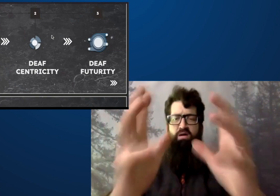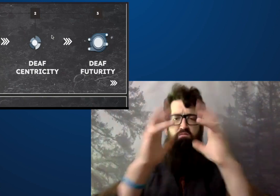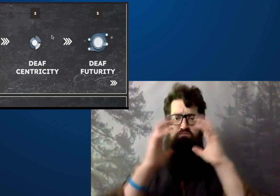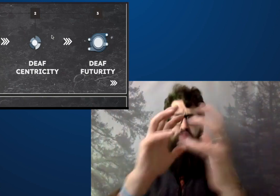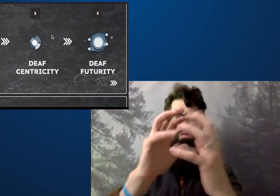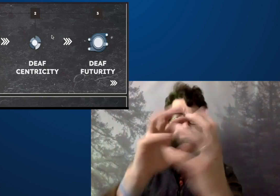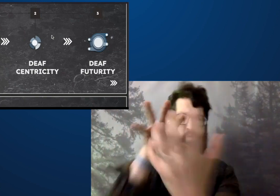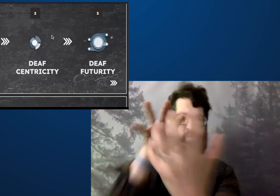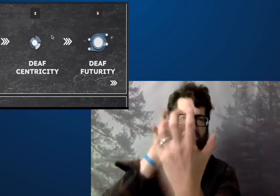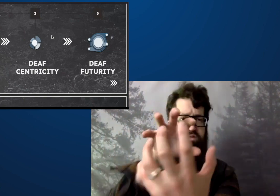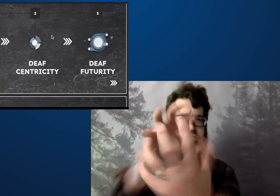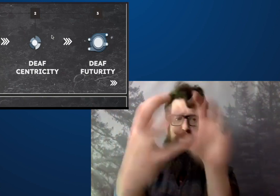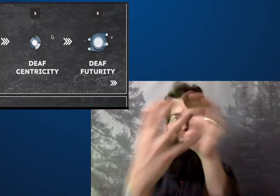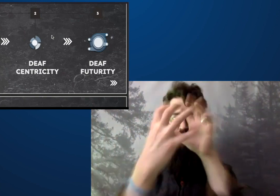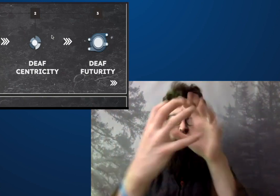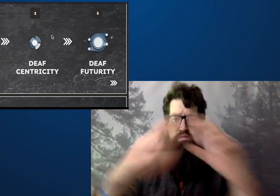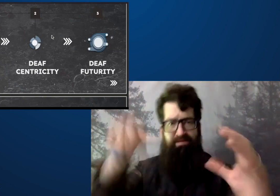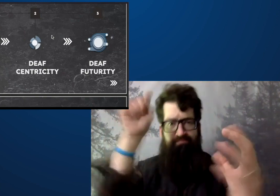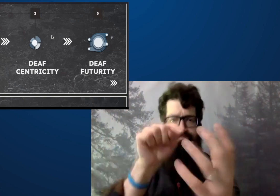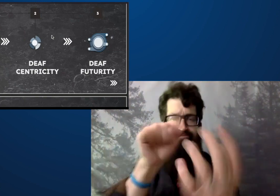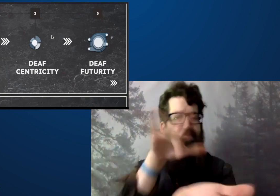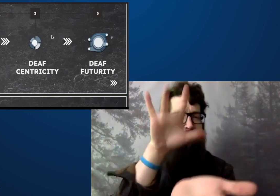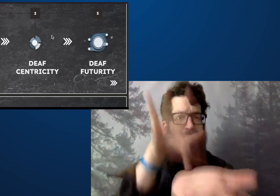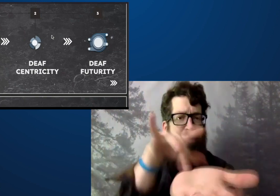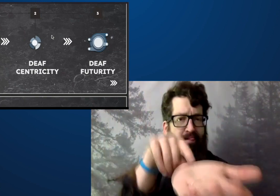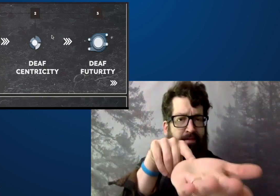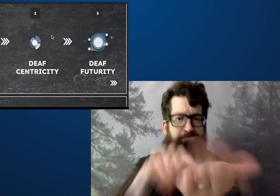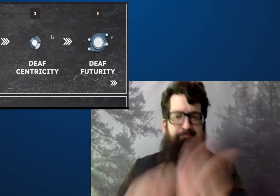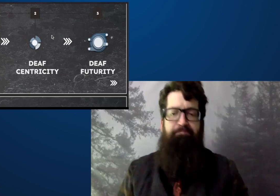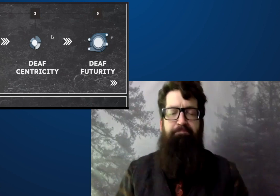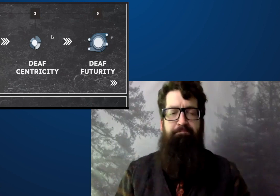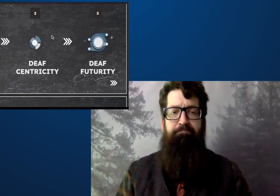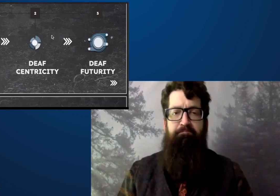All of these things that they have to be